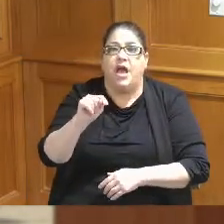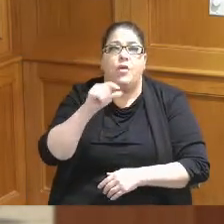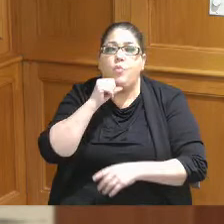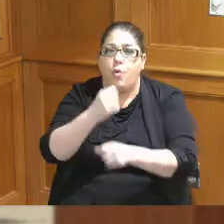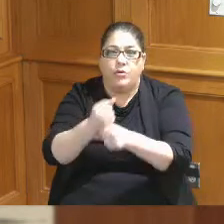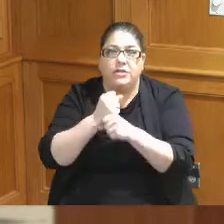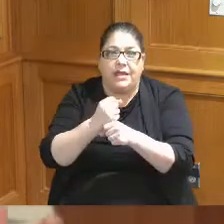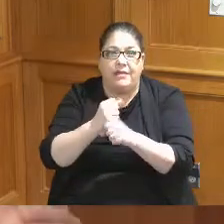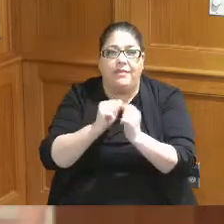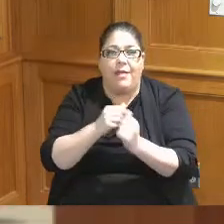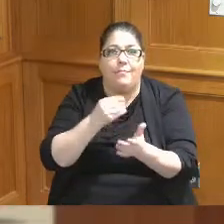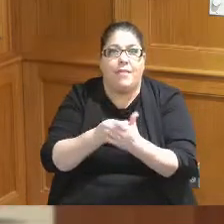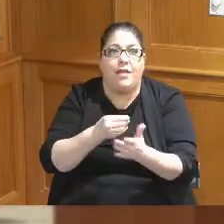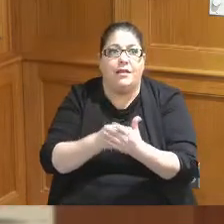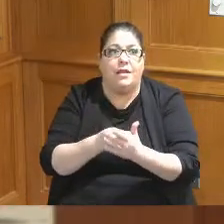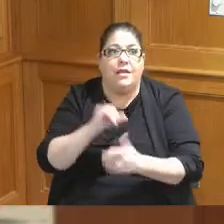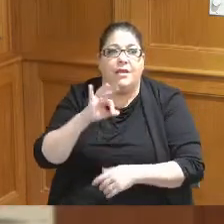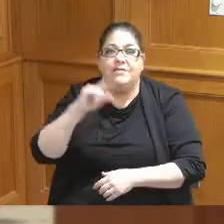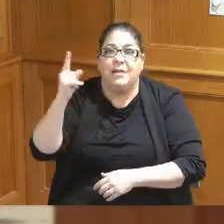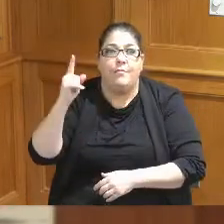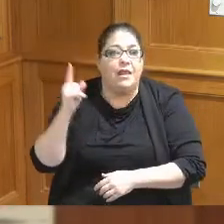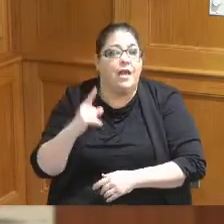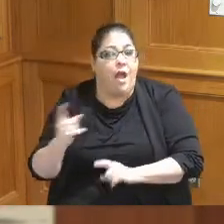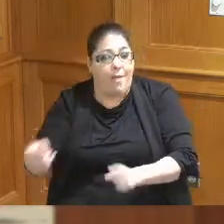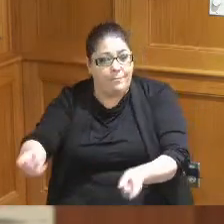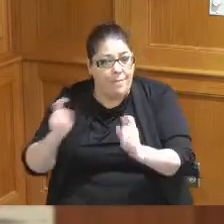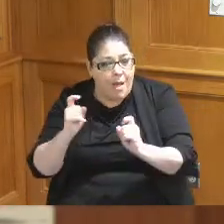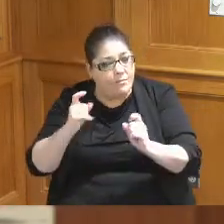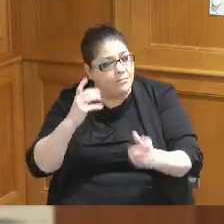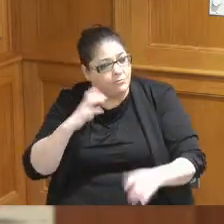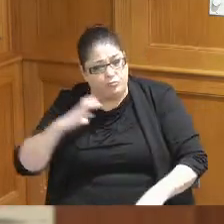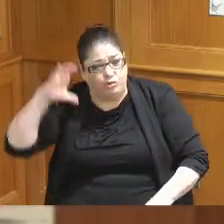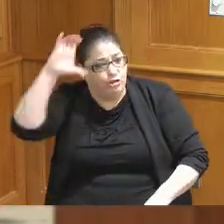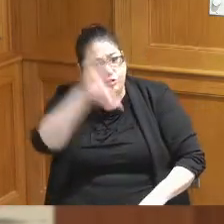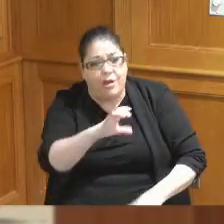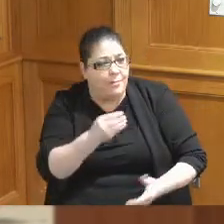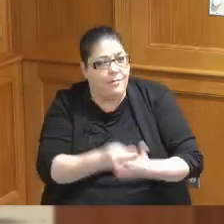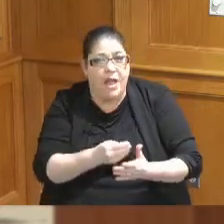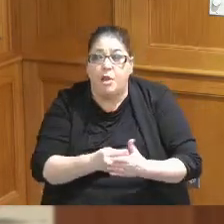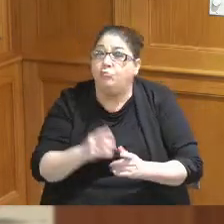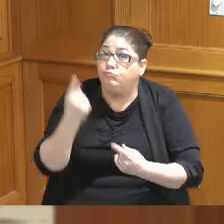now if we had somebody that came in and landed us with a bunch of money we should look at it I would